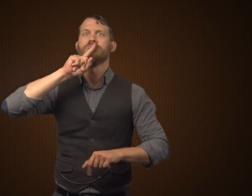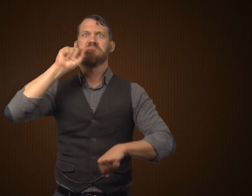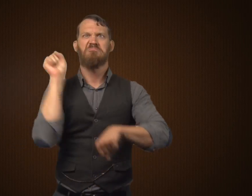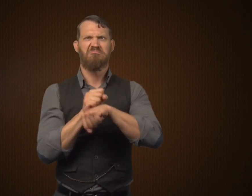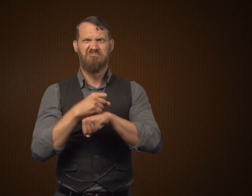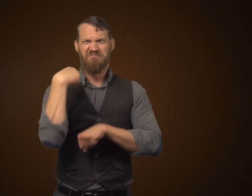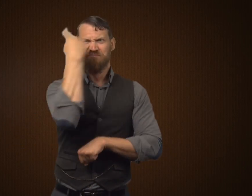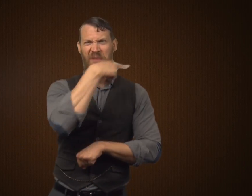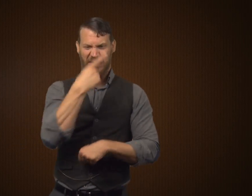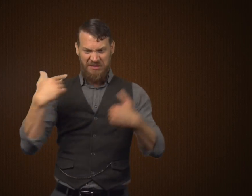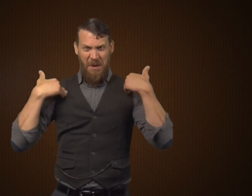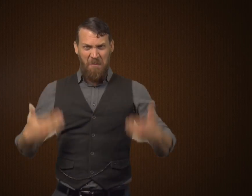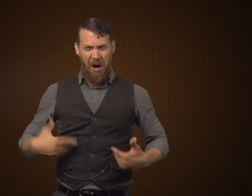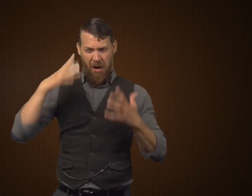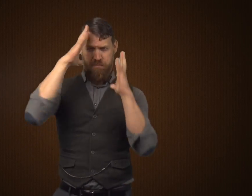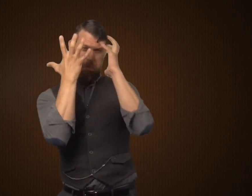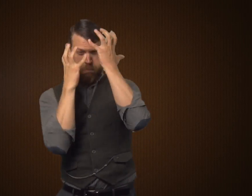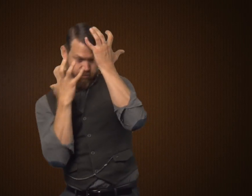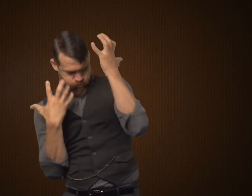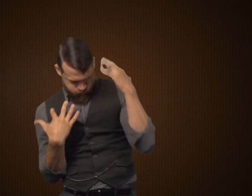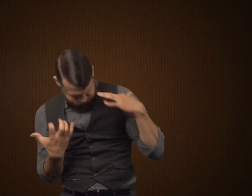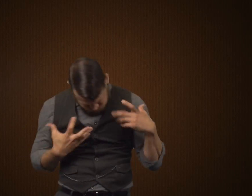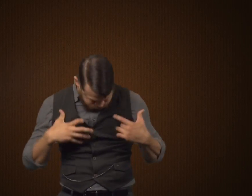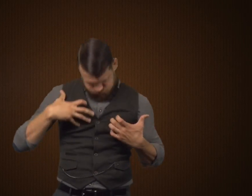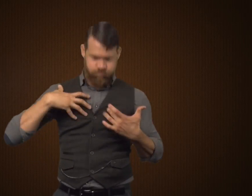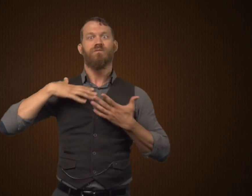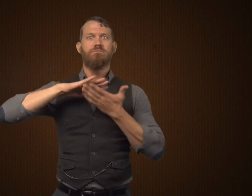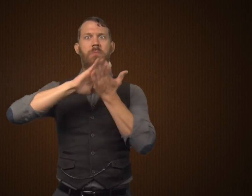So the man drank the potion and immediately he began to change.